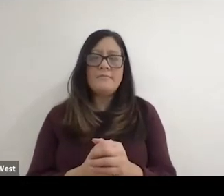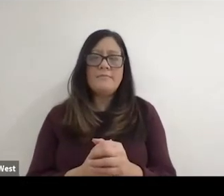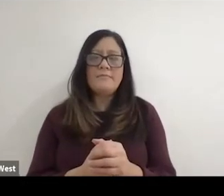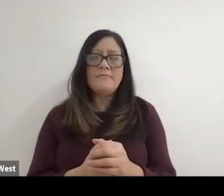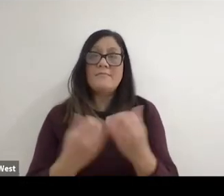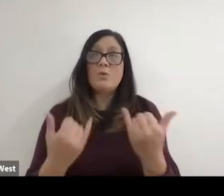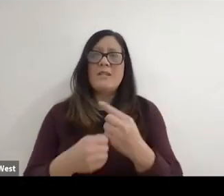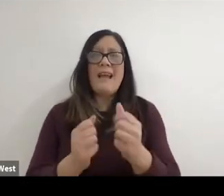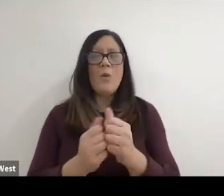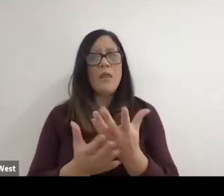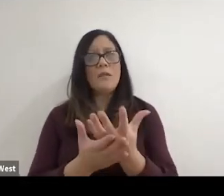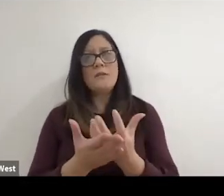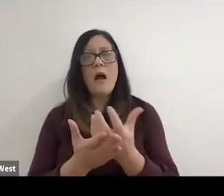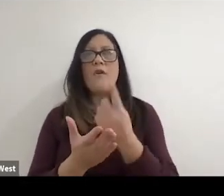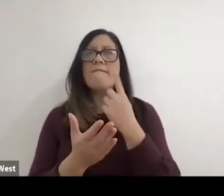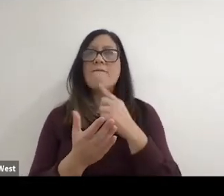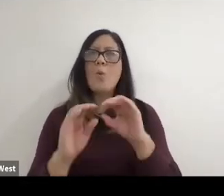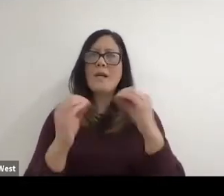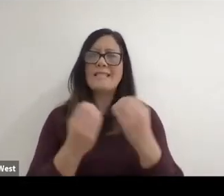You know the desire for organizations to be inclusive.